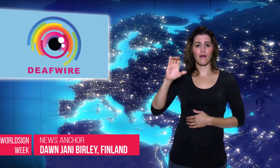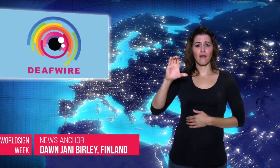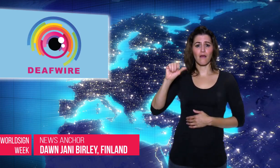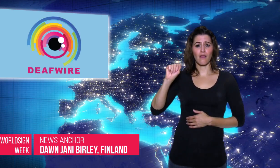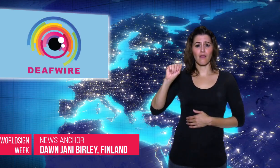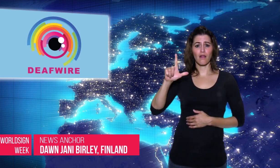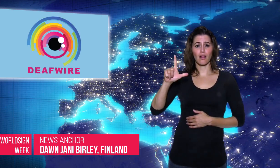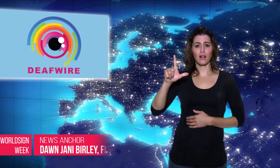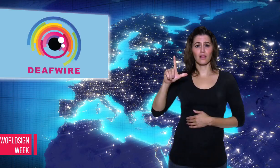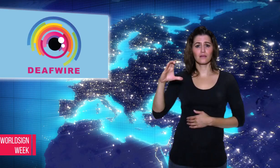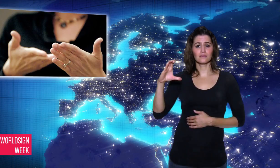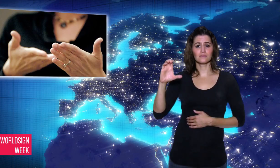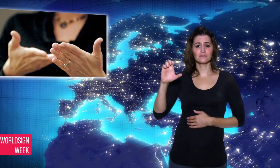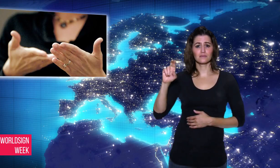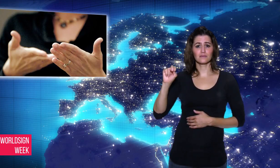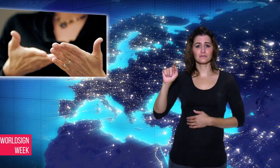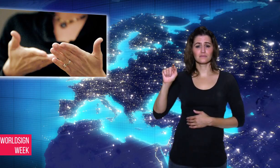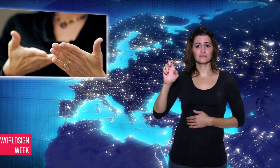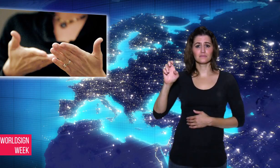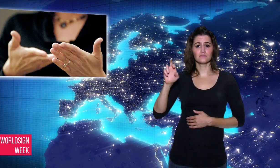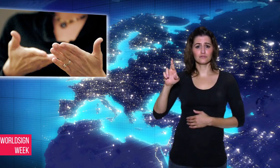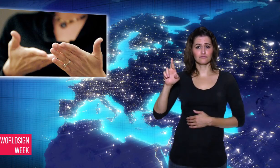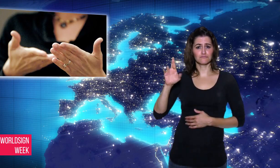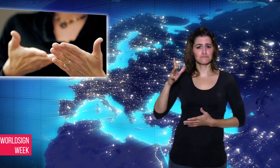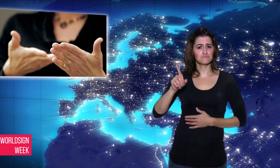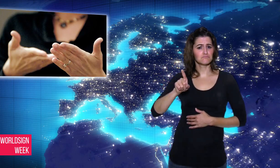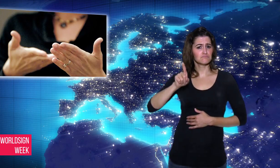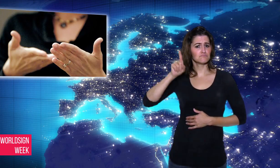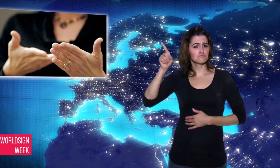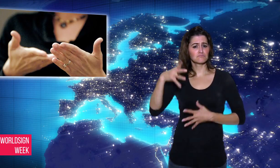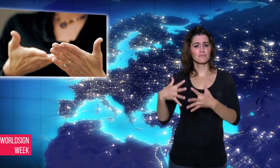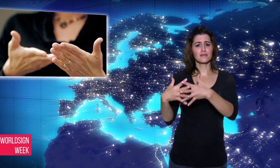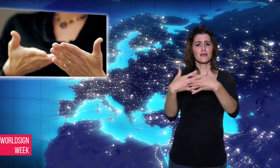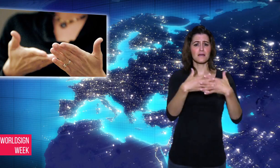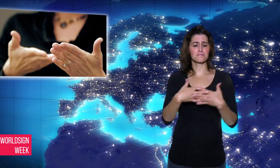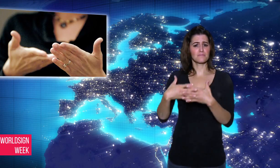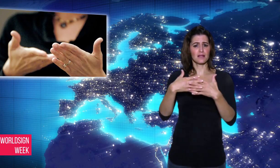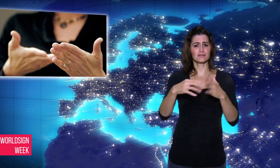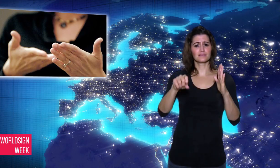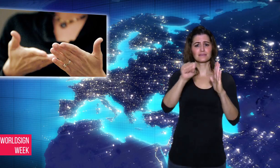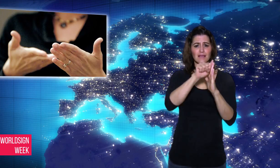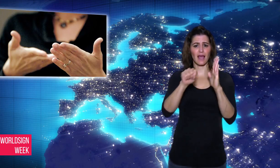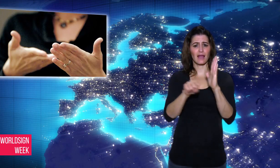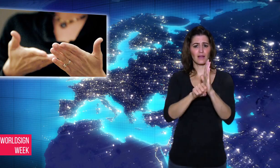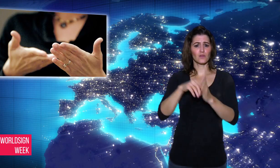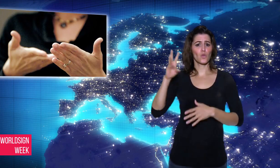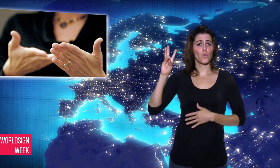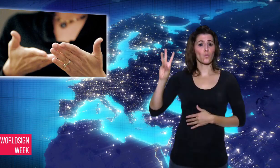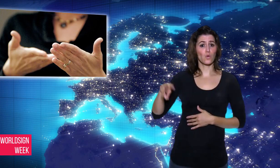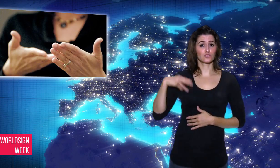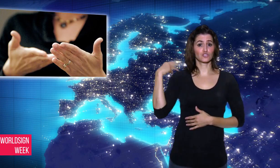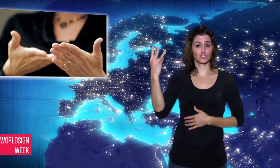Center in the American state of